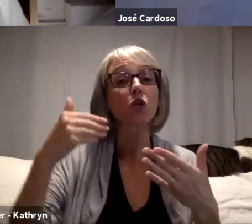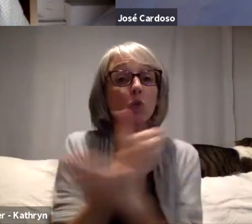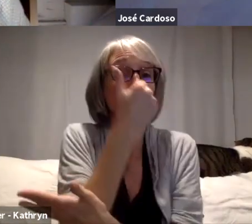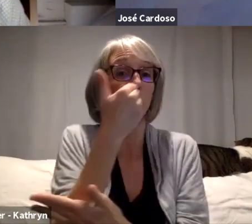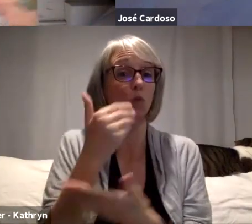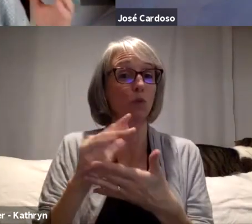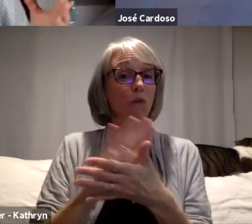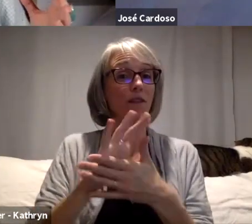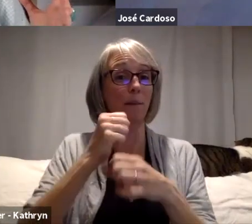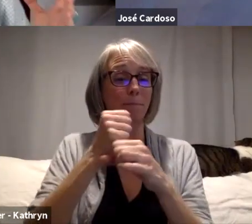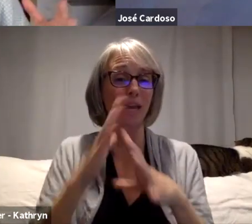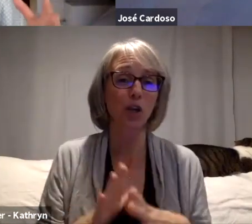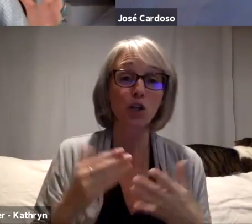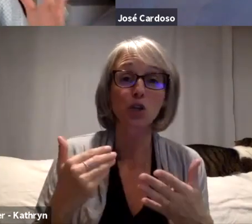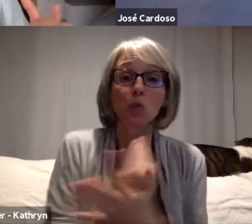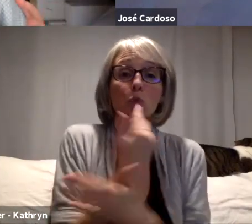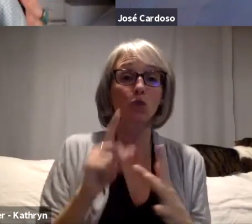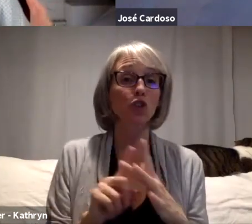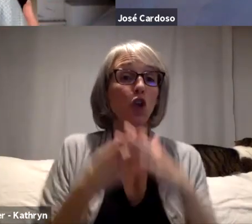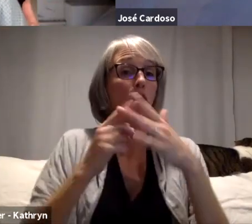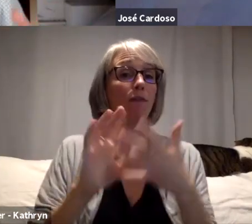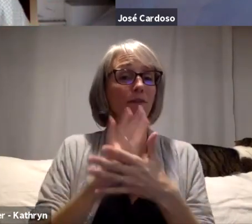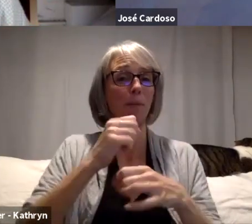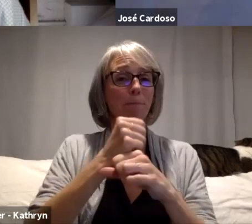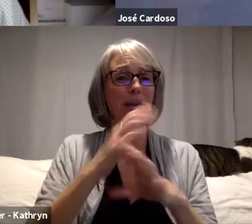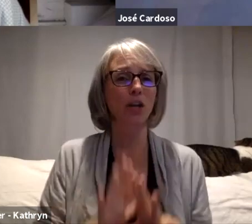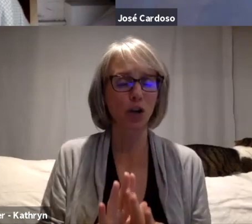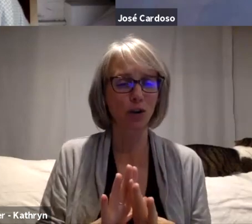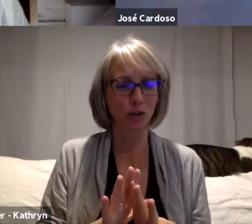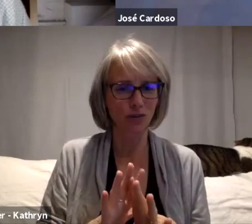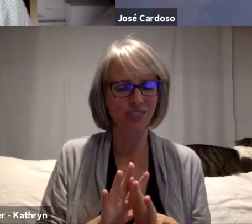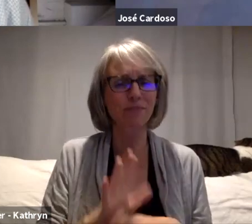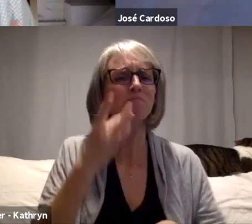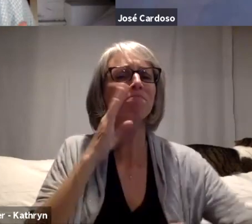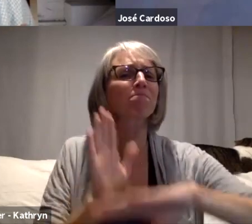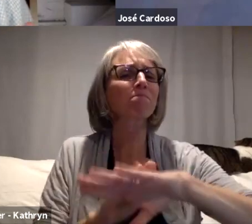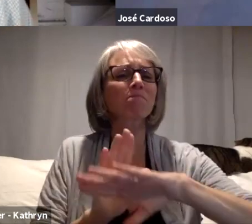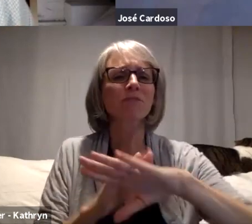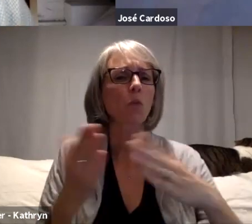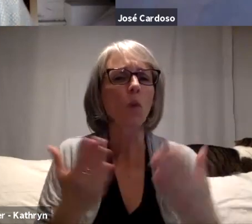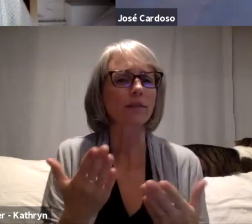the length that you've had to work on this particular film, what would you say to an emerging filmmaker?